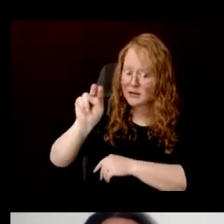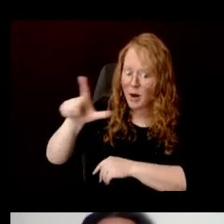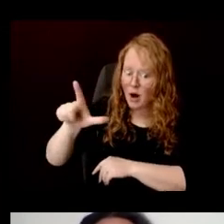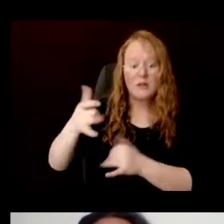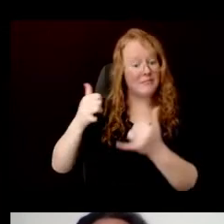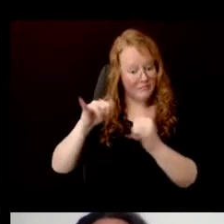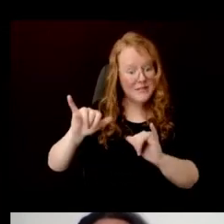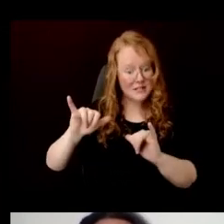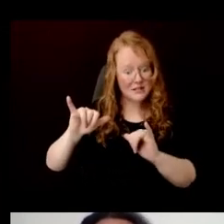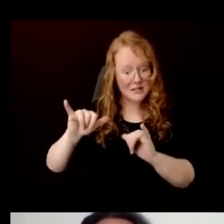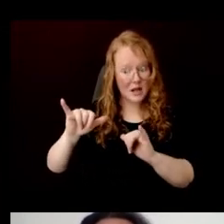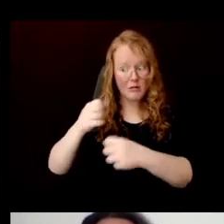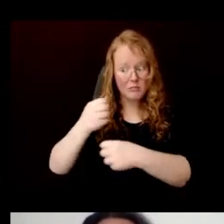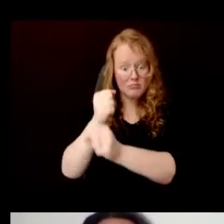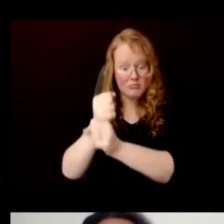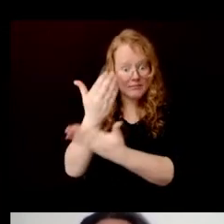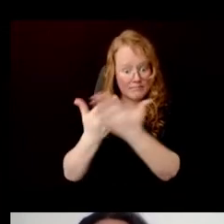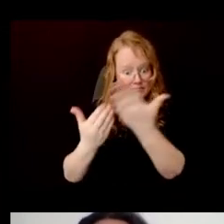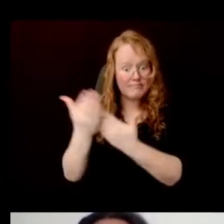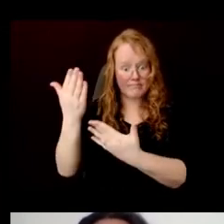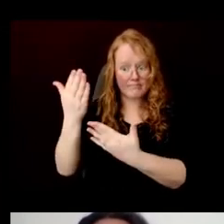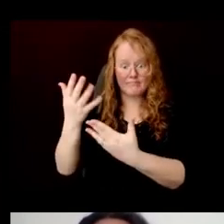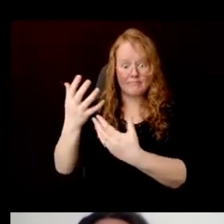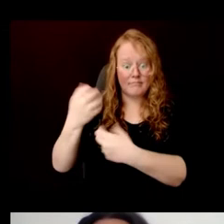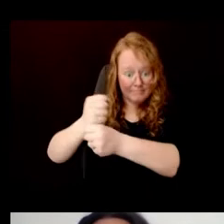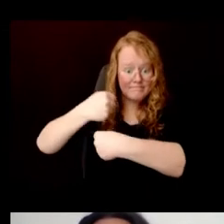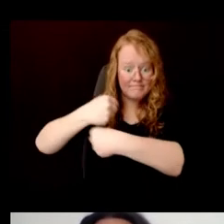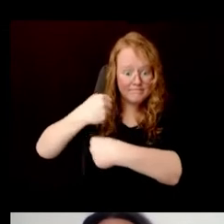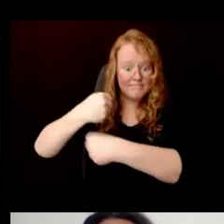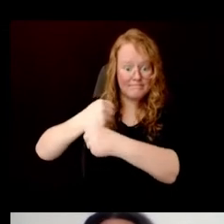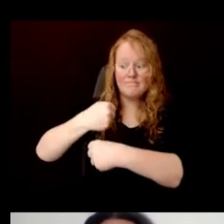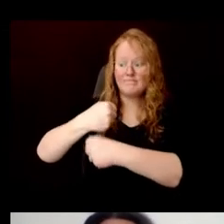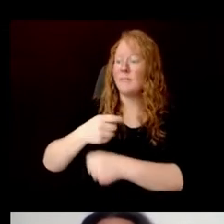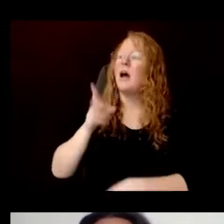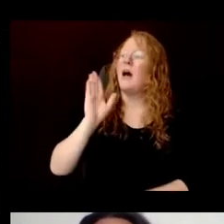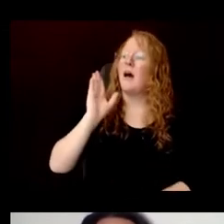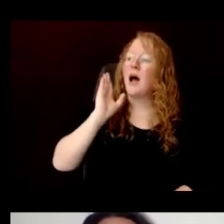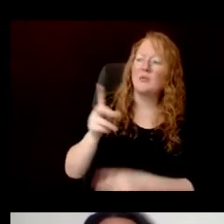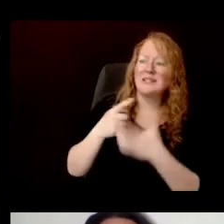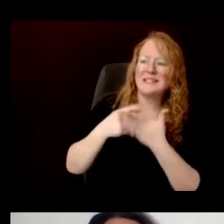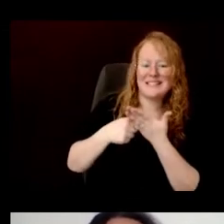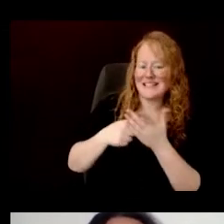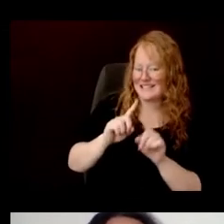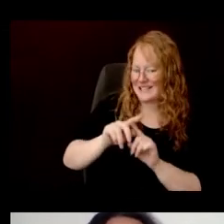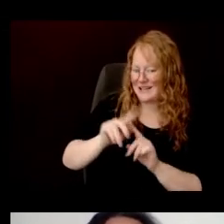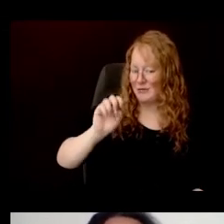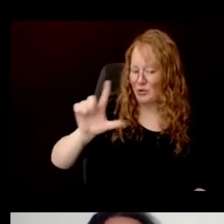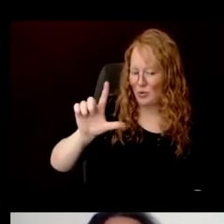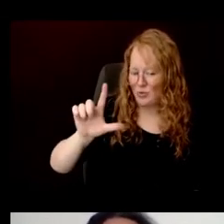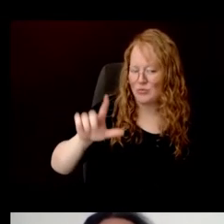I will talk shortly about many of the tools that are used here later in the presentation.